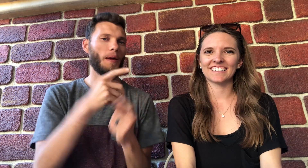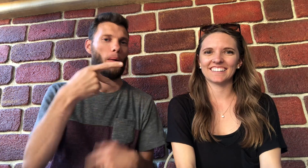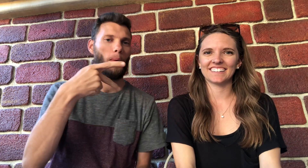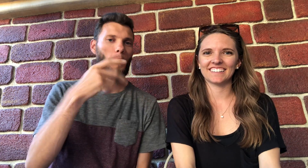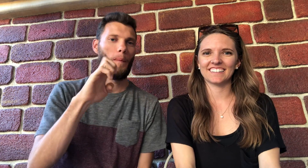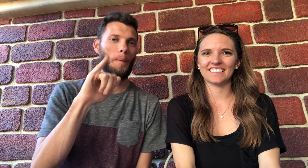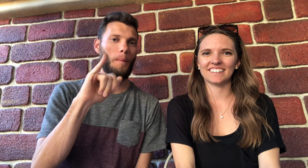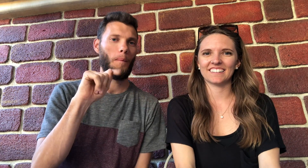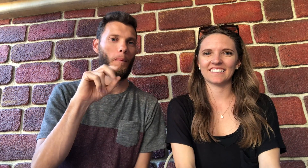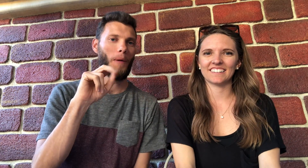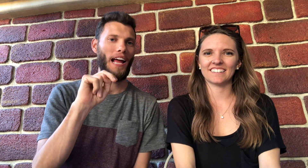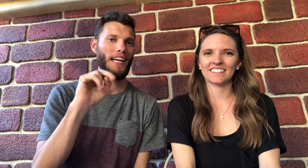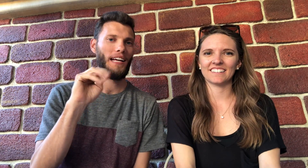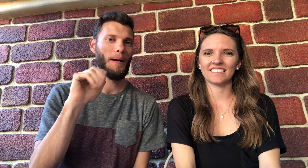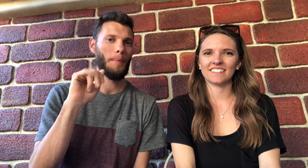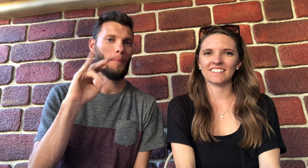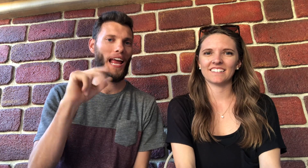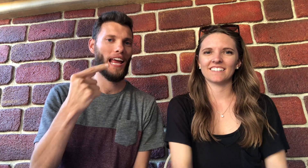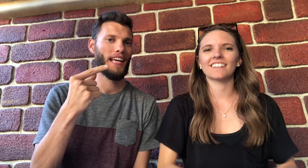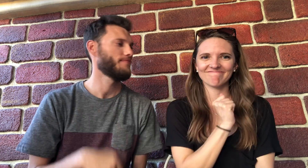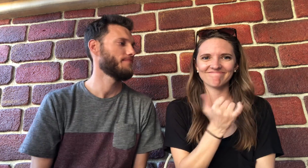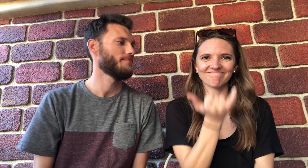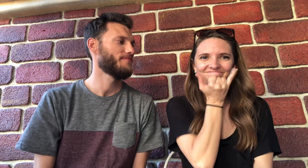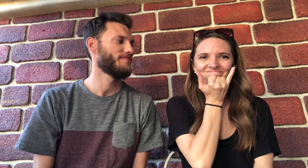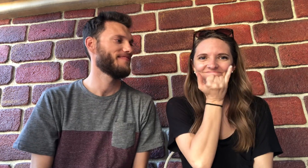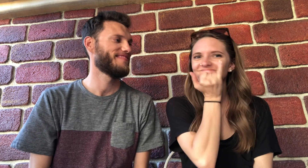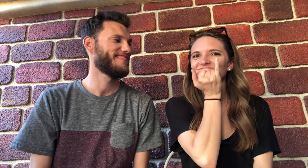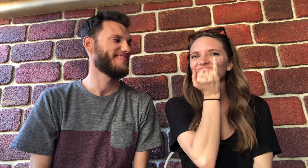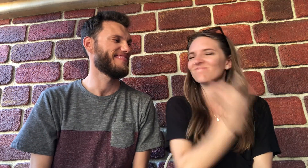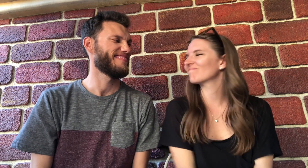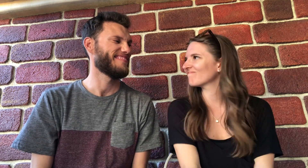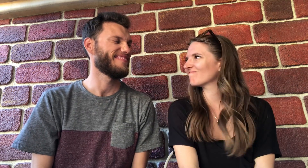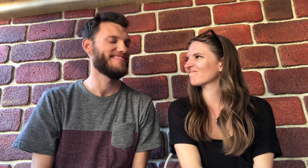is Peyton Manning. I was wrong again!